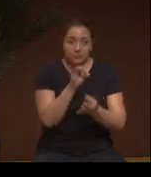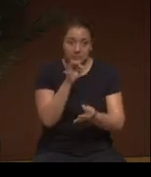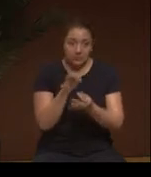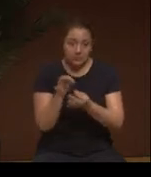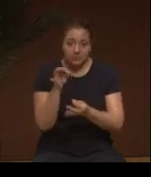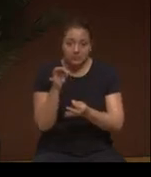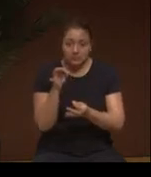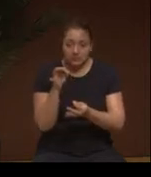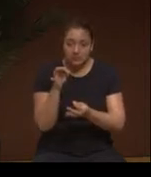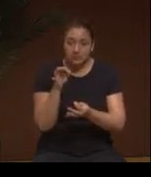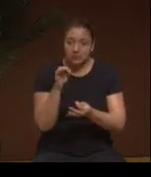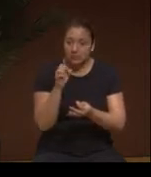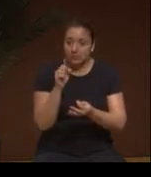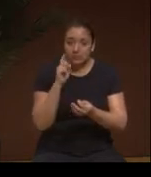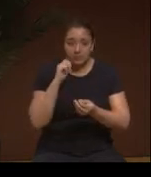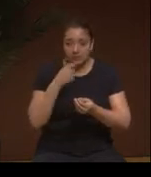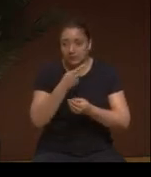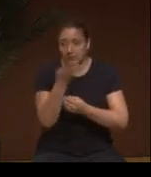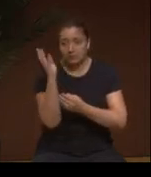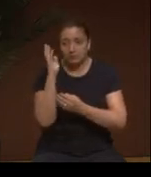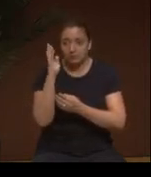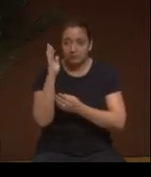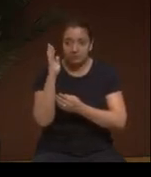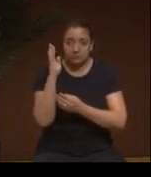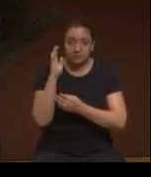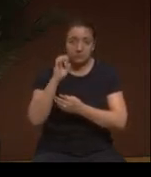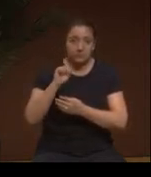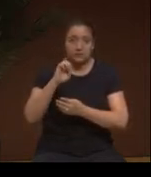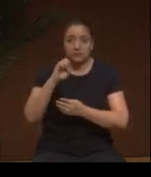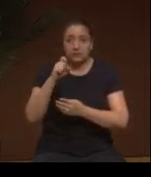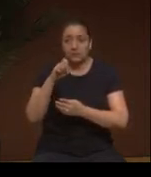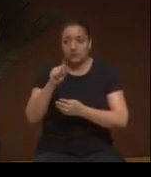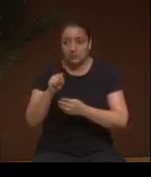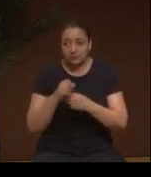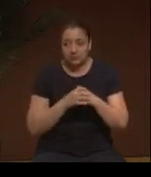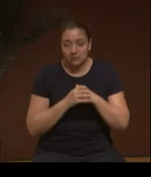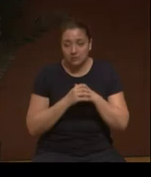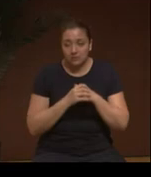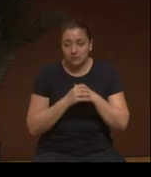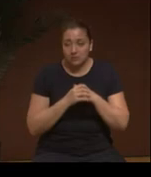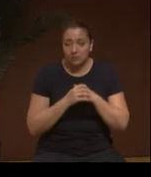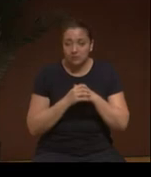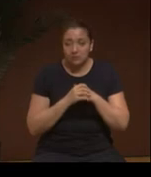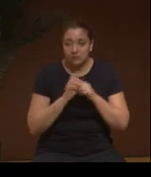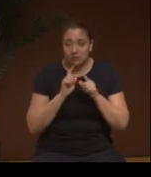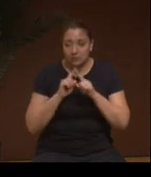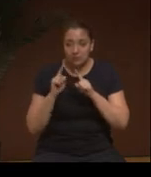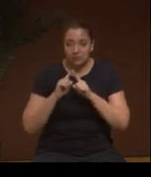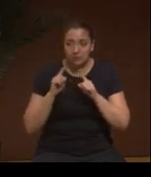You know, like they could have several sexes, like five sexes or genders, rather, okay.